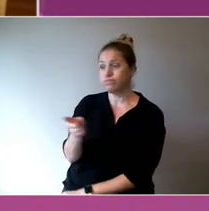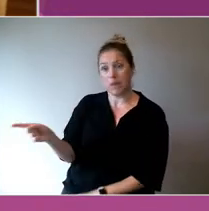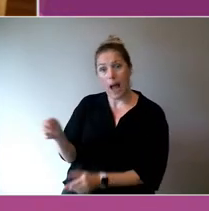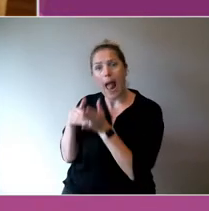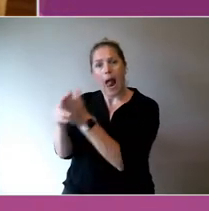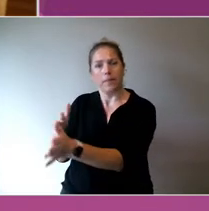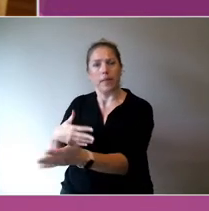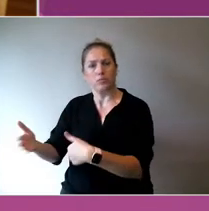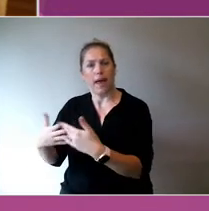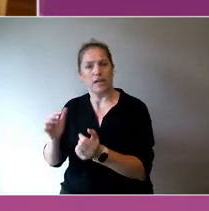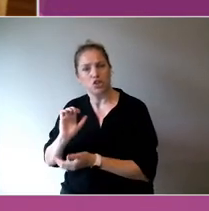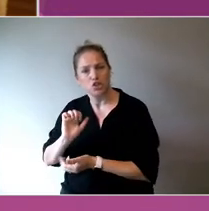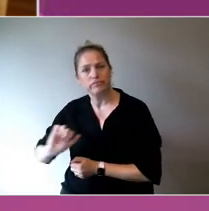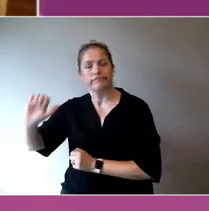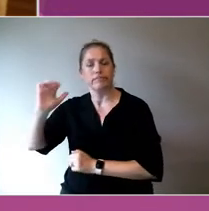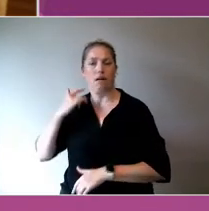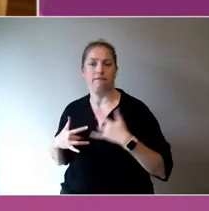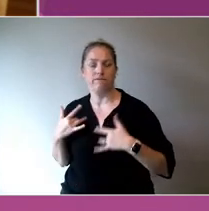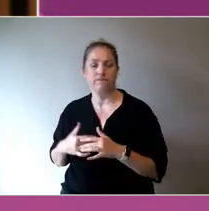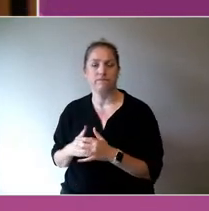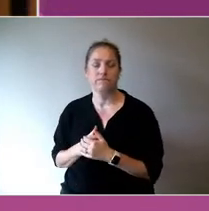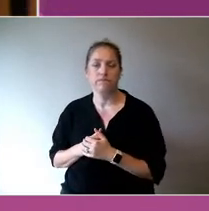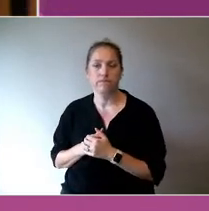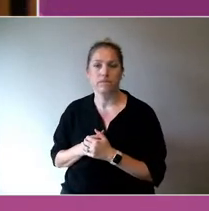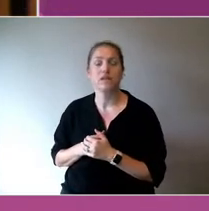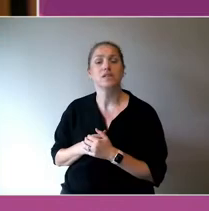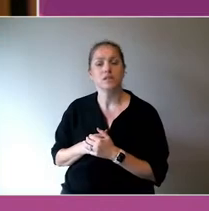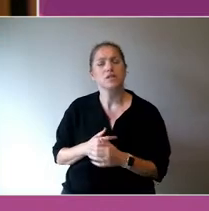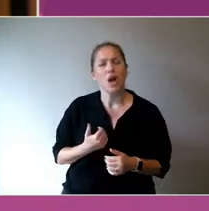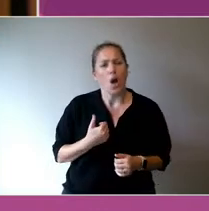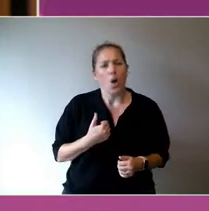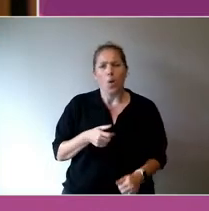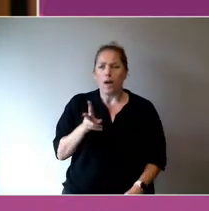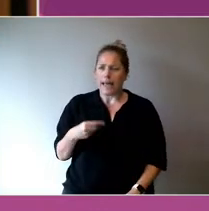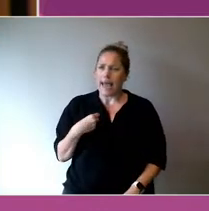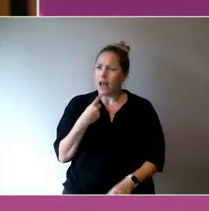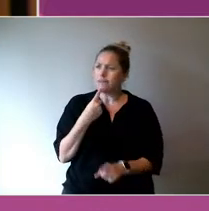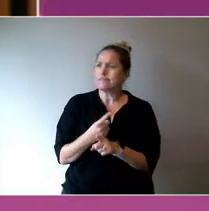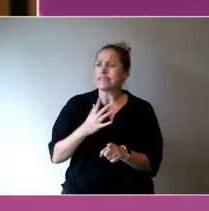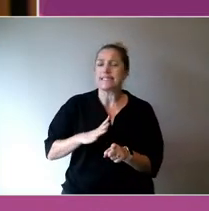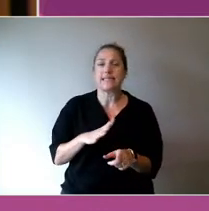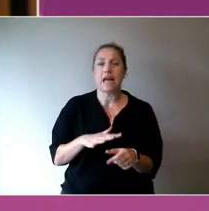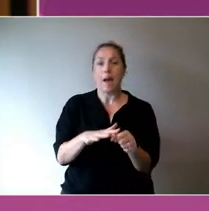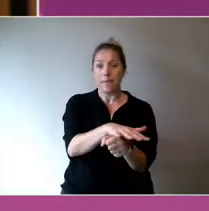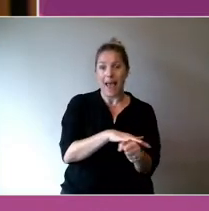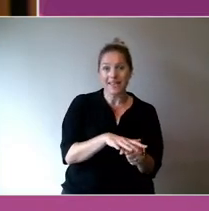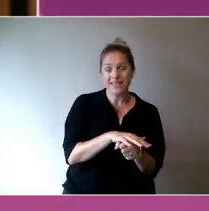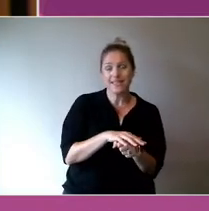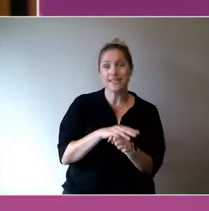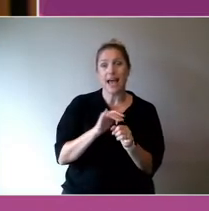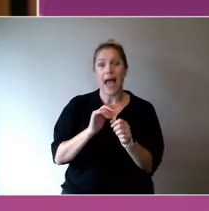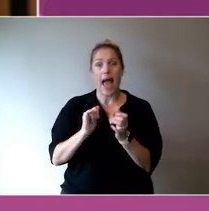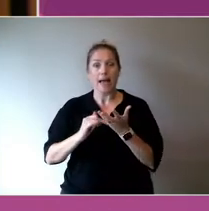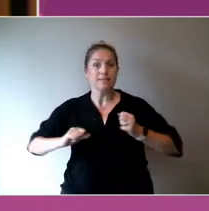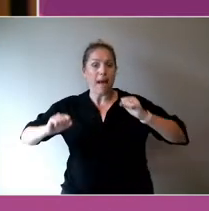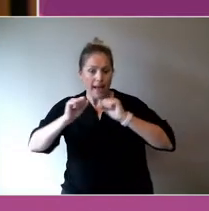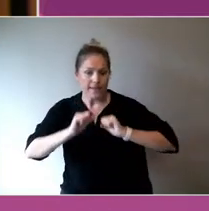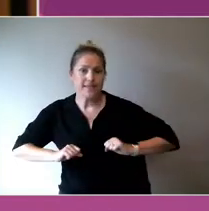you. So, places, spaces, if we think right into sort of gamified learning and mental health